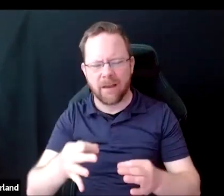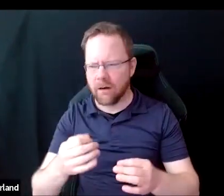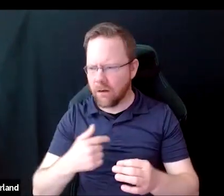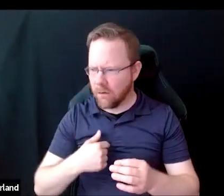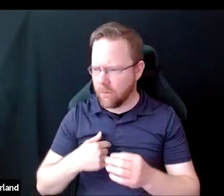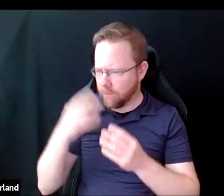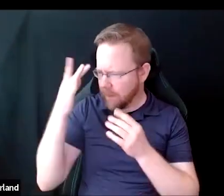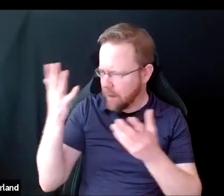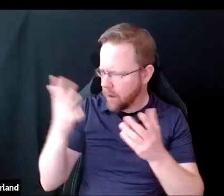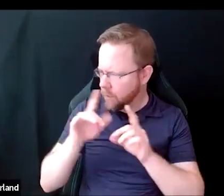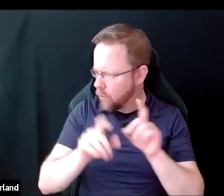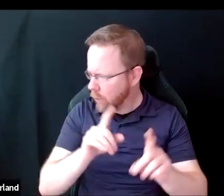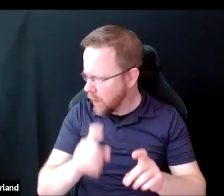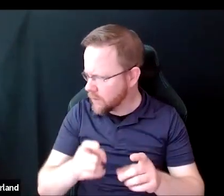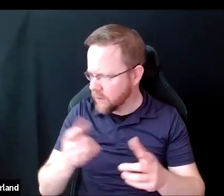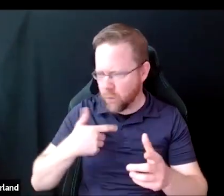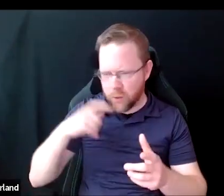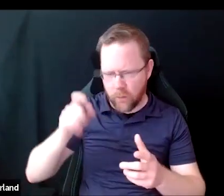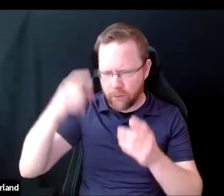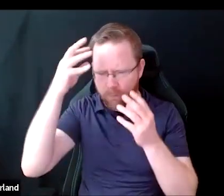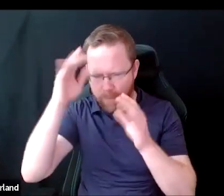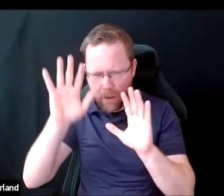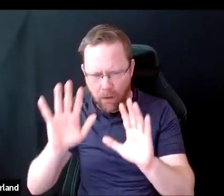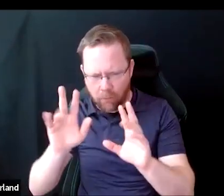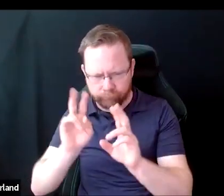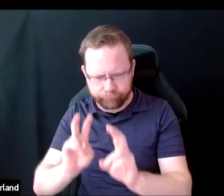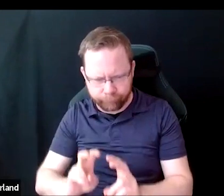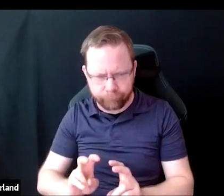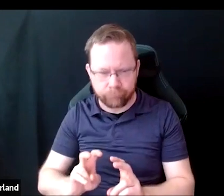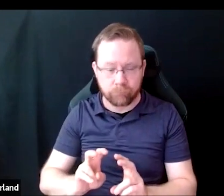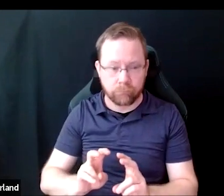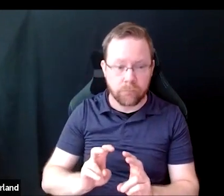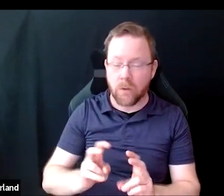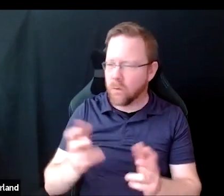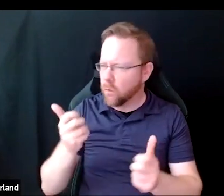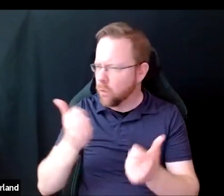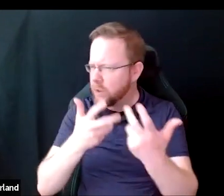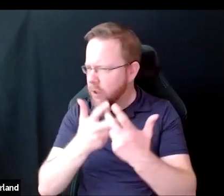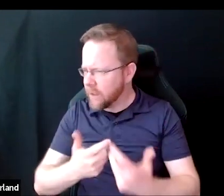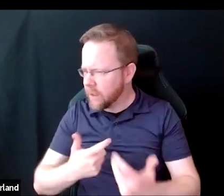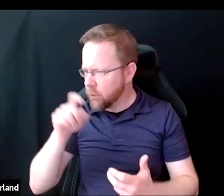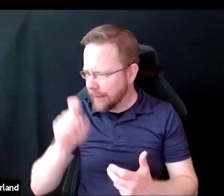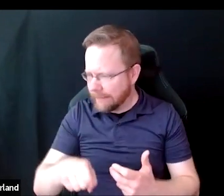what they need to think about when deciding what accommodations to request in the interview.